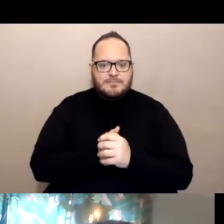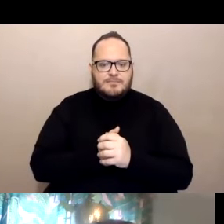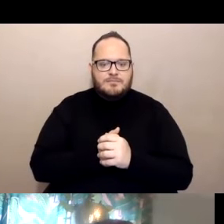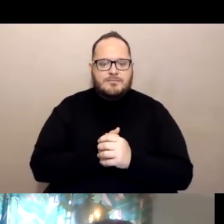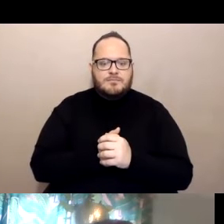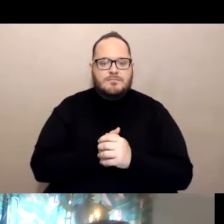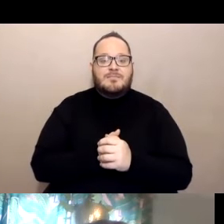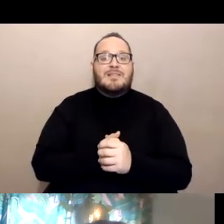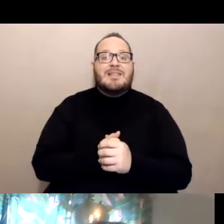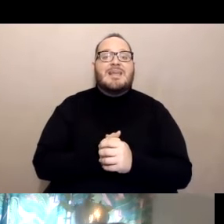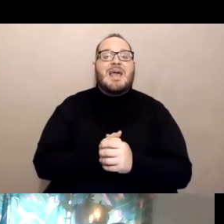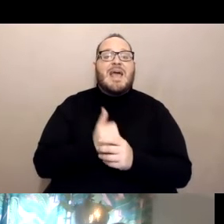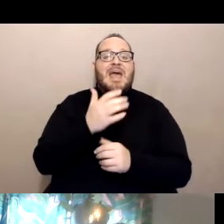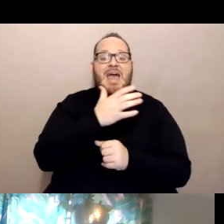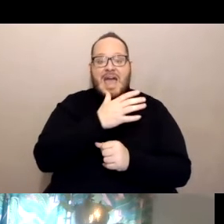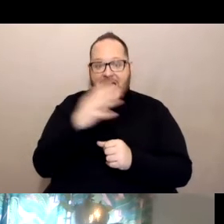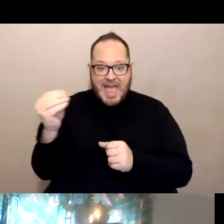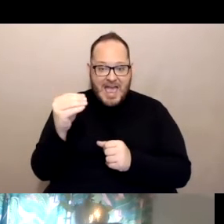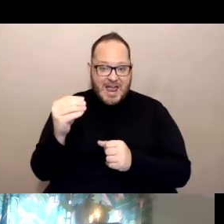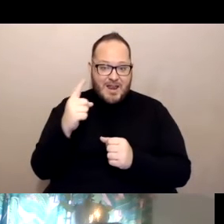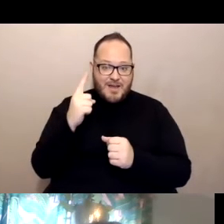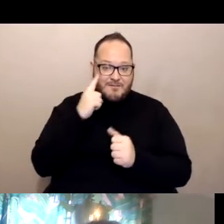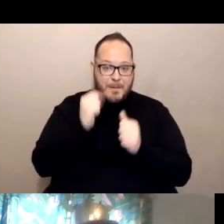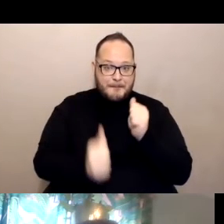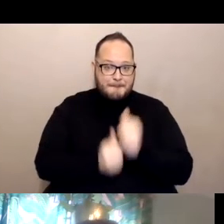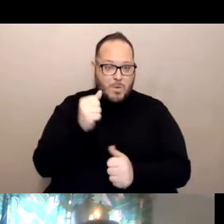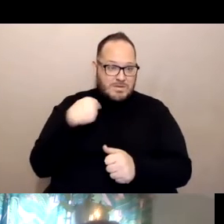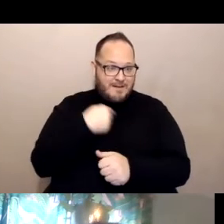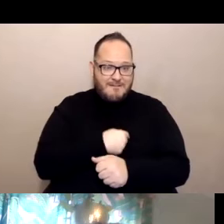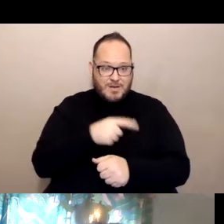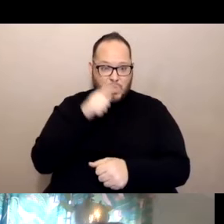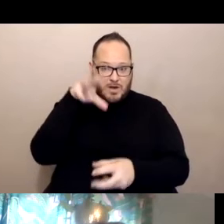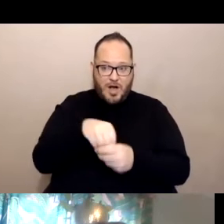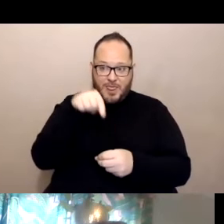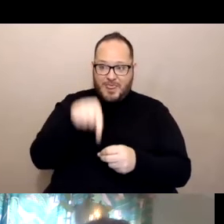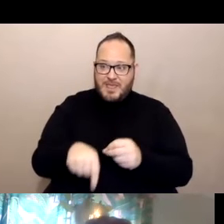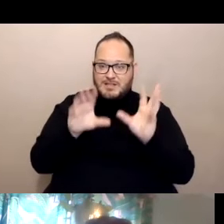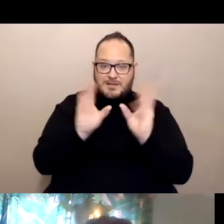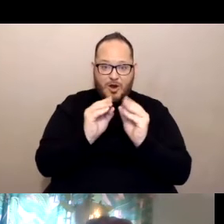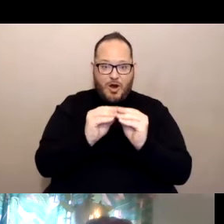And for most of us who are on this call and listening to us today, those individuals